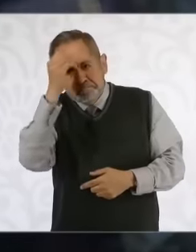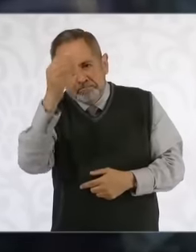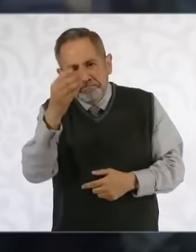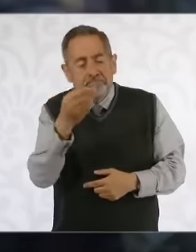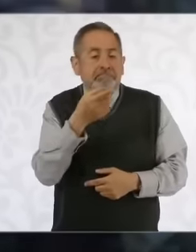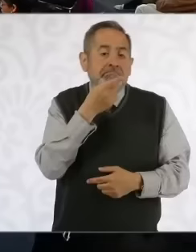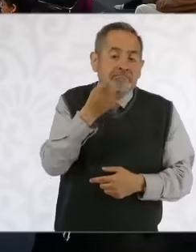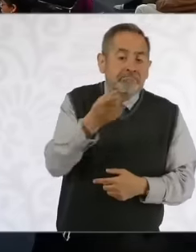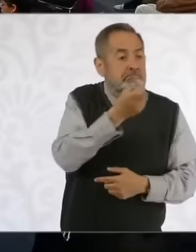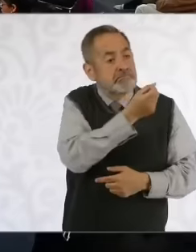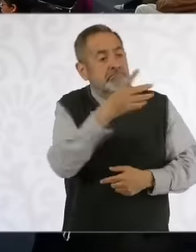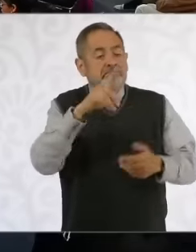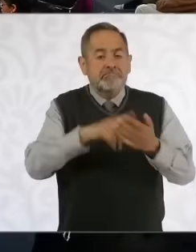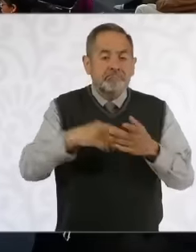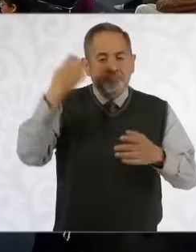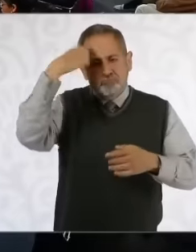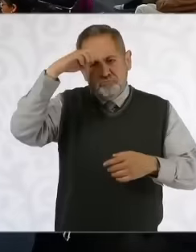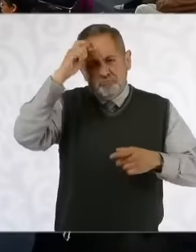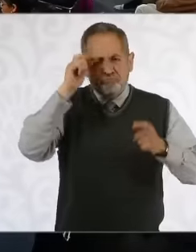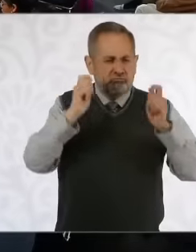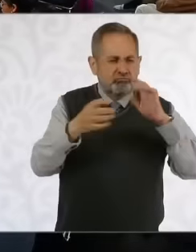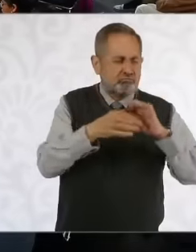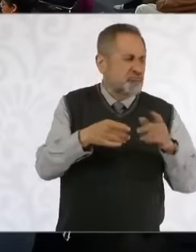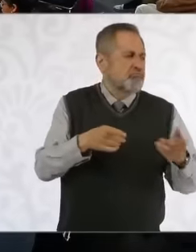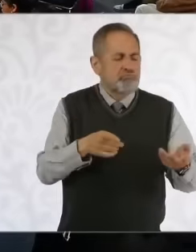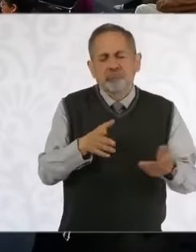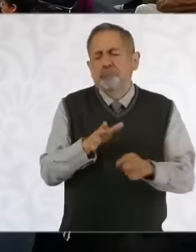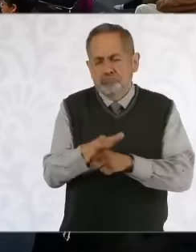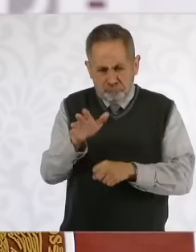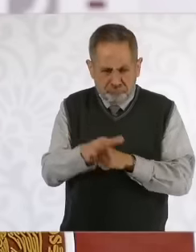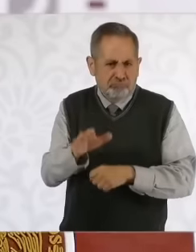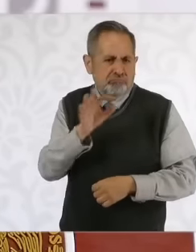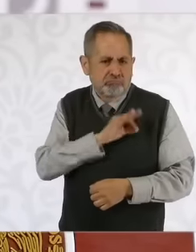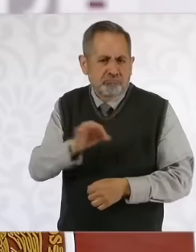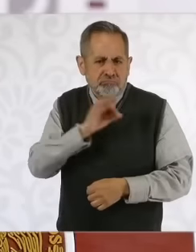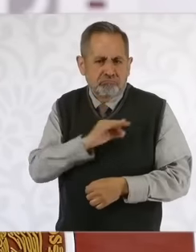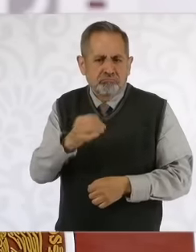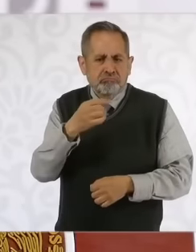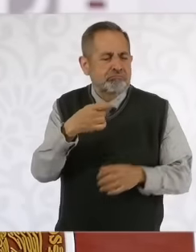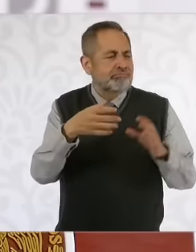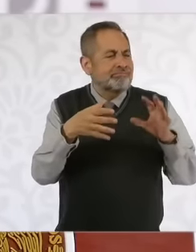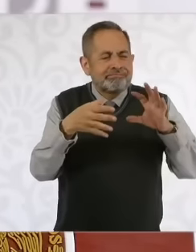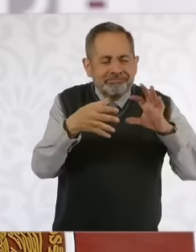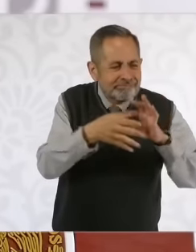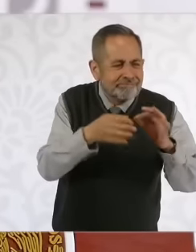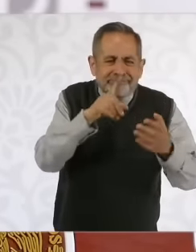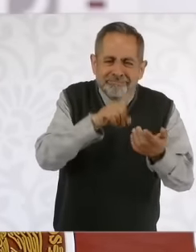constitutional experts who say that this Well, they are really political reasons know your opinion